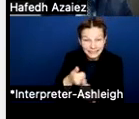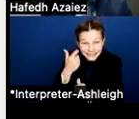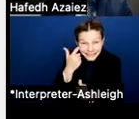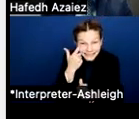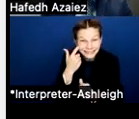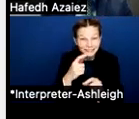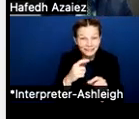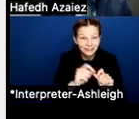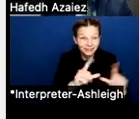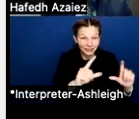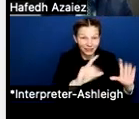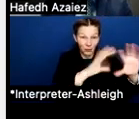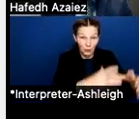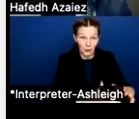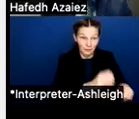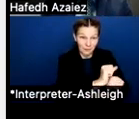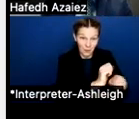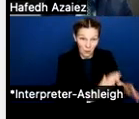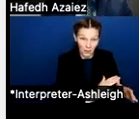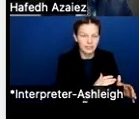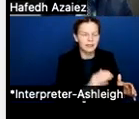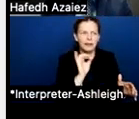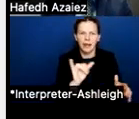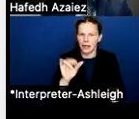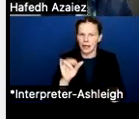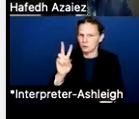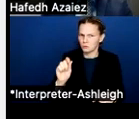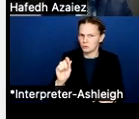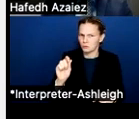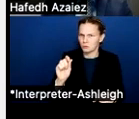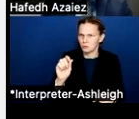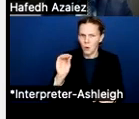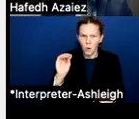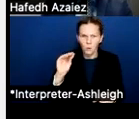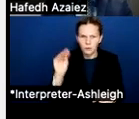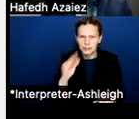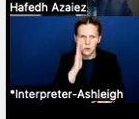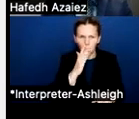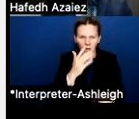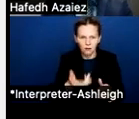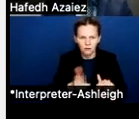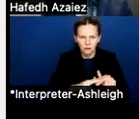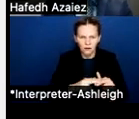these are the associated costs that would get us to the 8.6. The adjustments column, just to explain that,